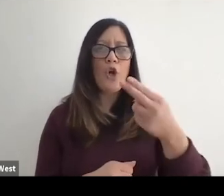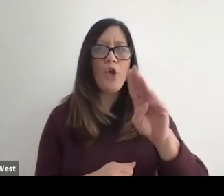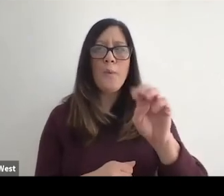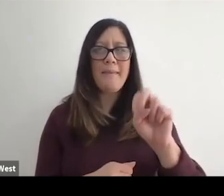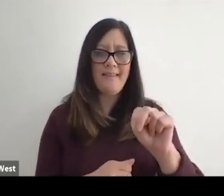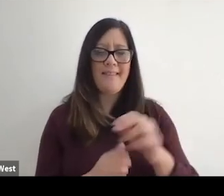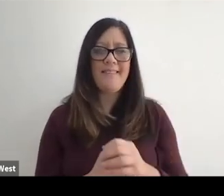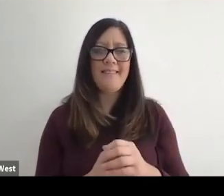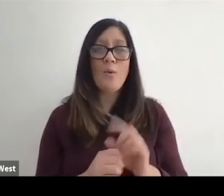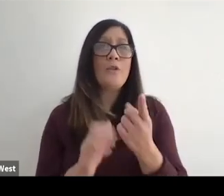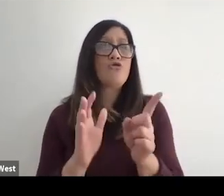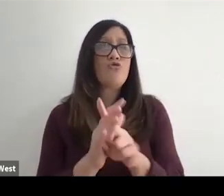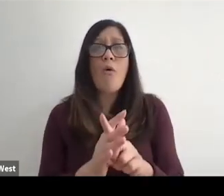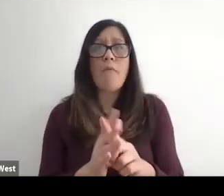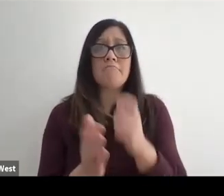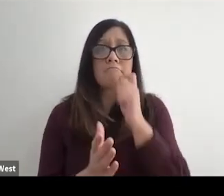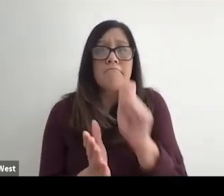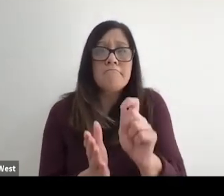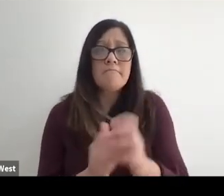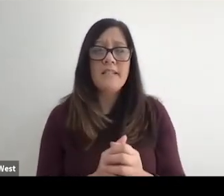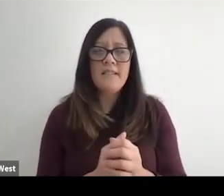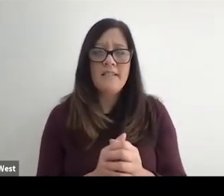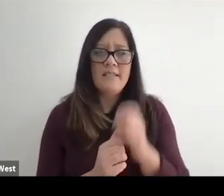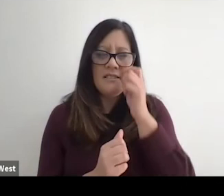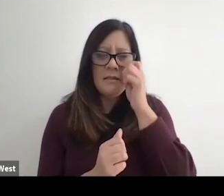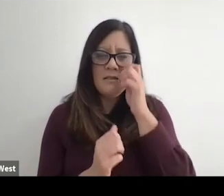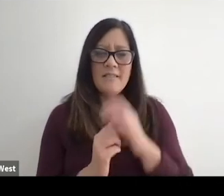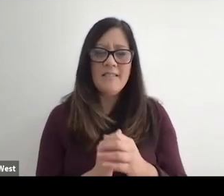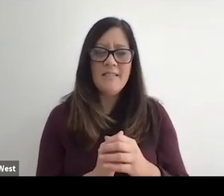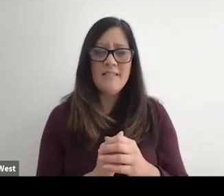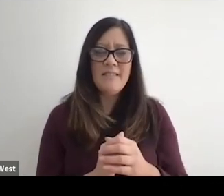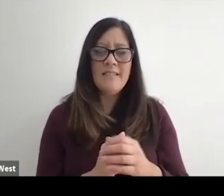And don't think they were superhuman, were just showing up. But we're going to be superhuman